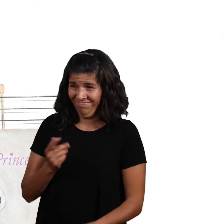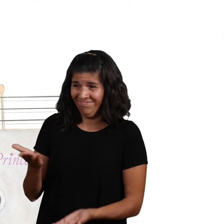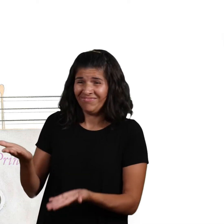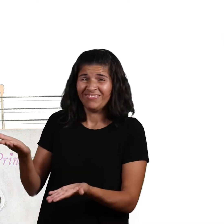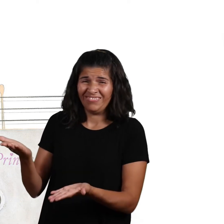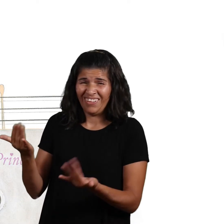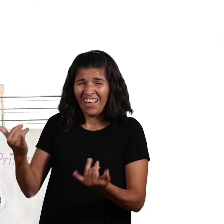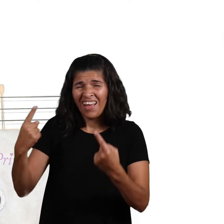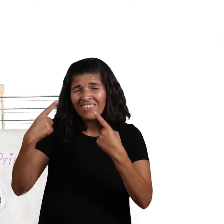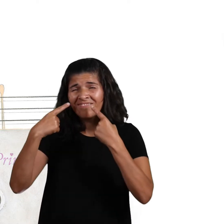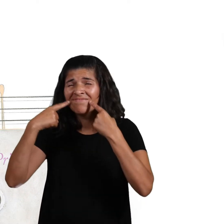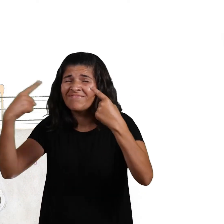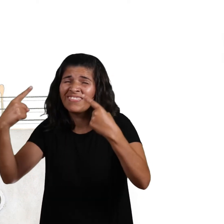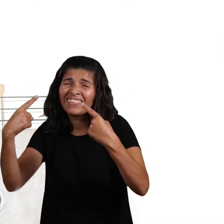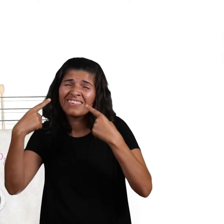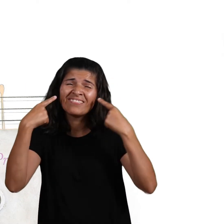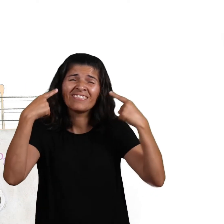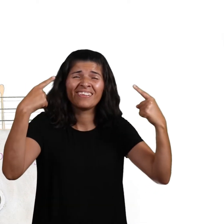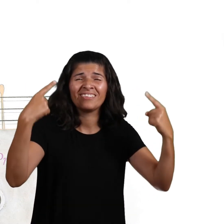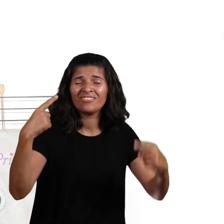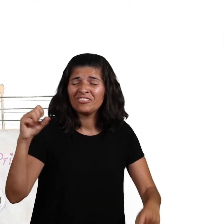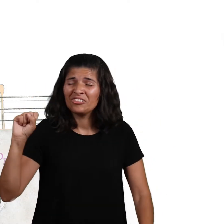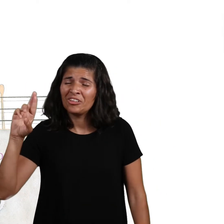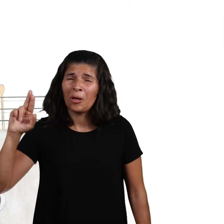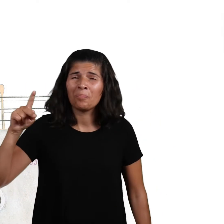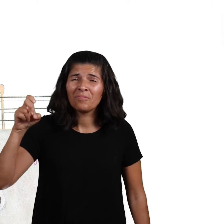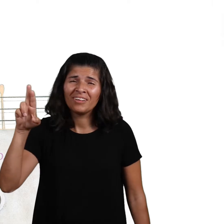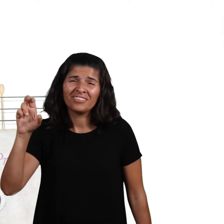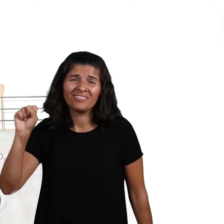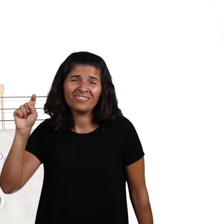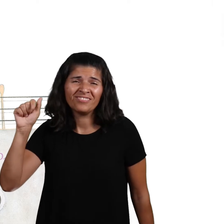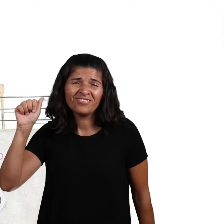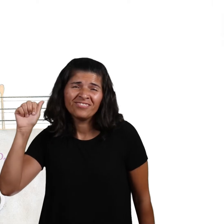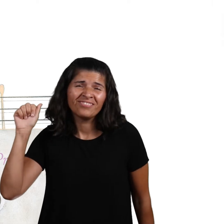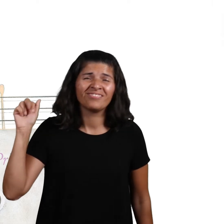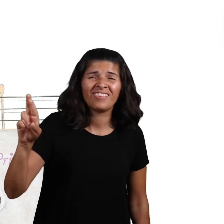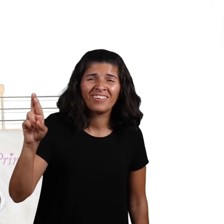Thelma was a superstar!